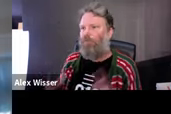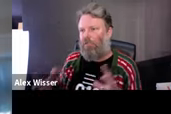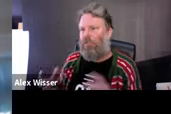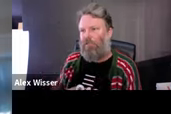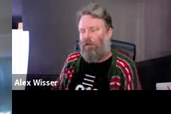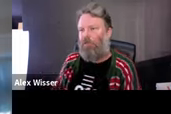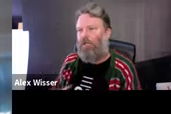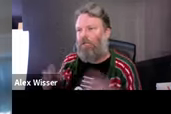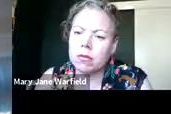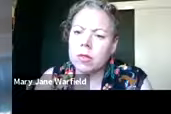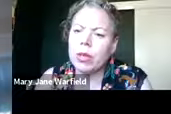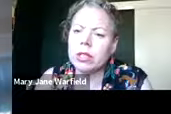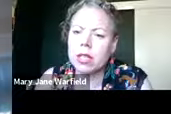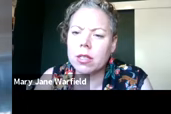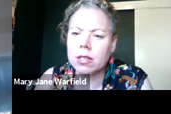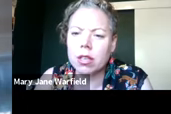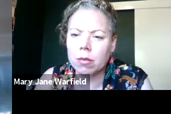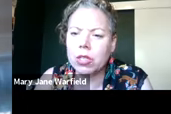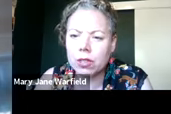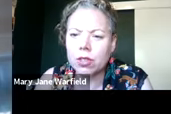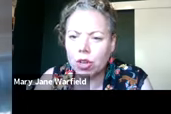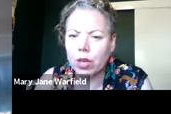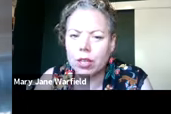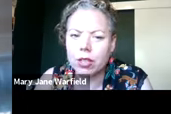persistent objects. >> MARY JANE WARFIELD: We can see this in the